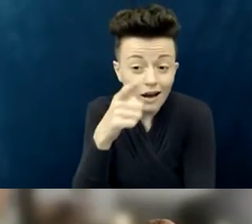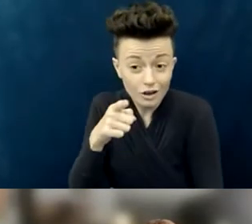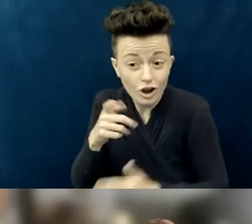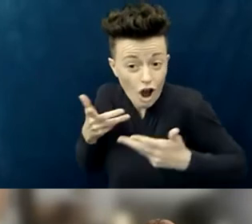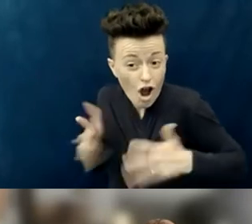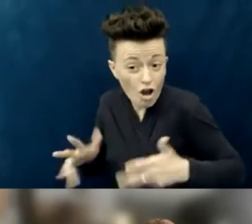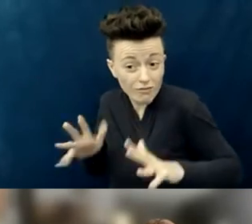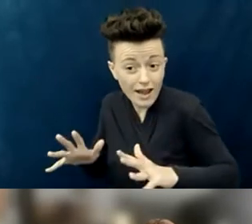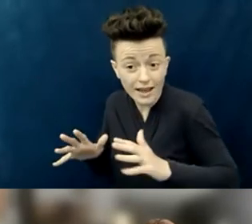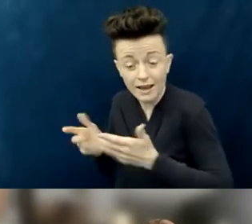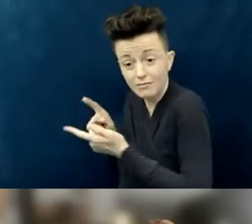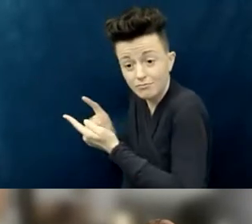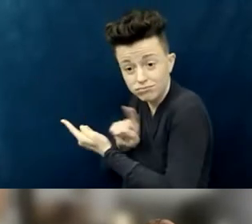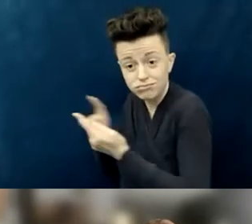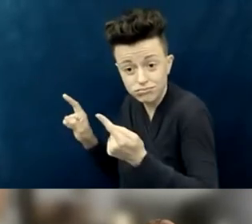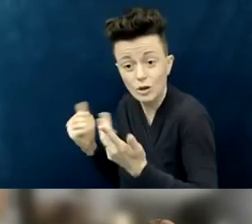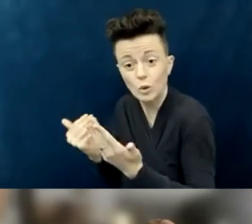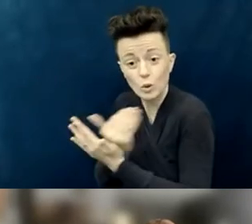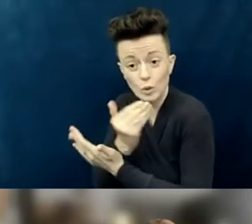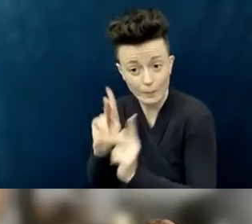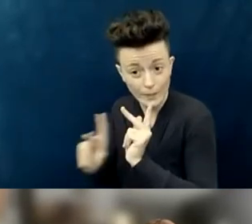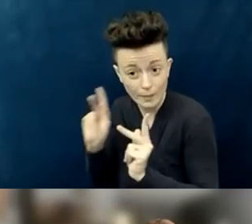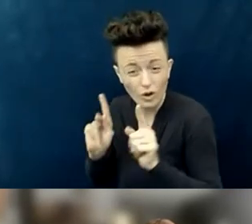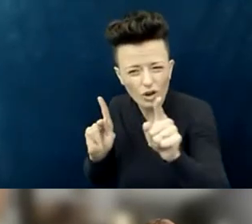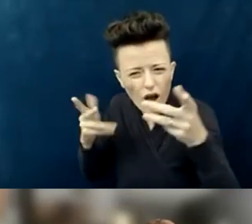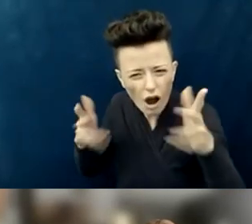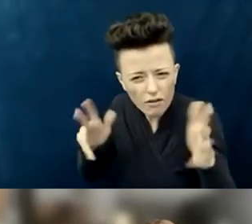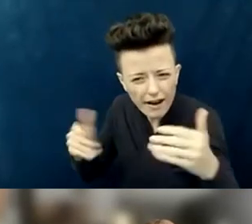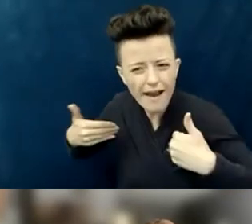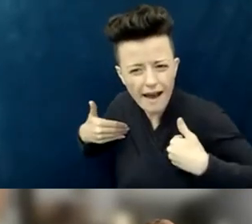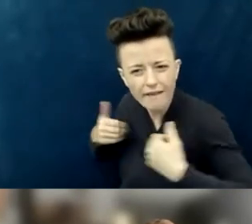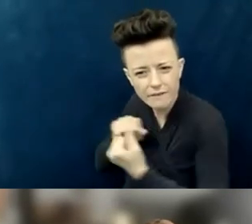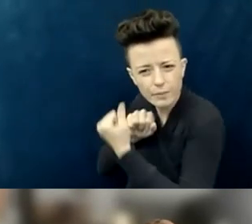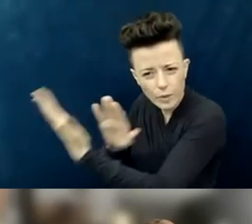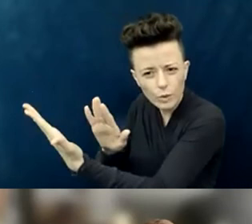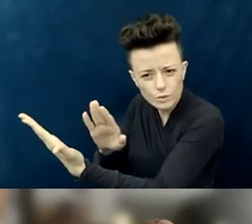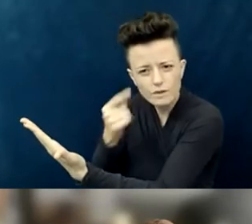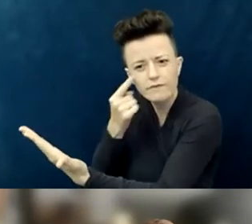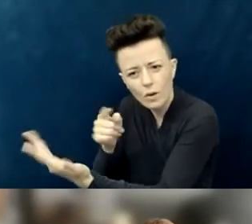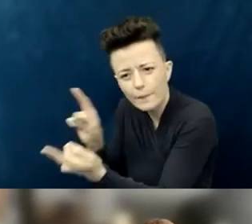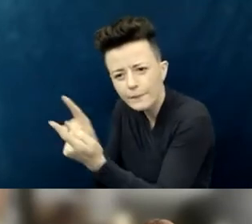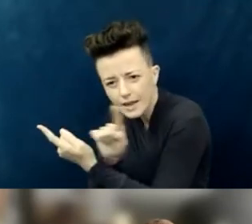because I believe every church has a way of doing that. Sometimes that's really intentional and official,